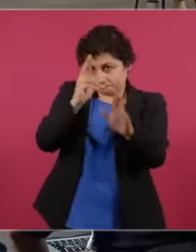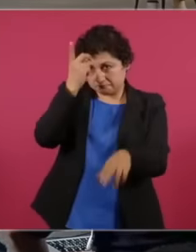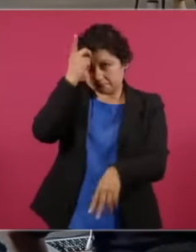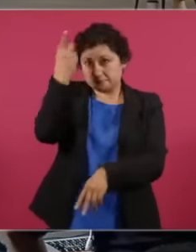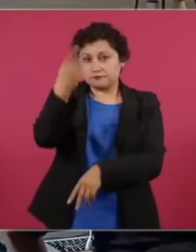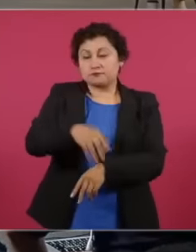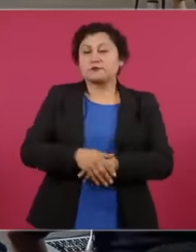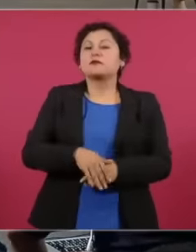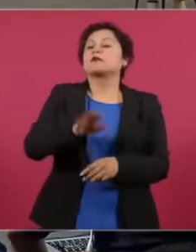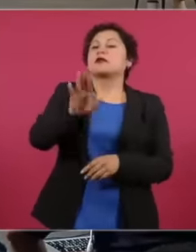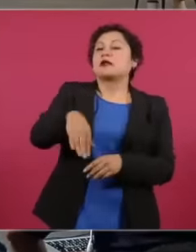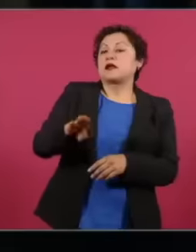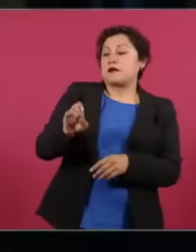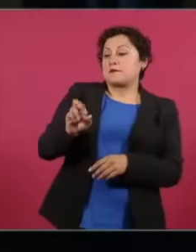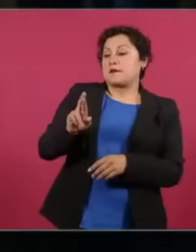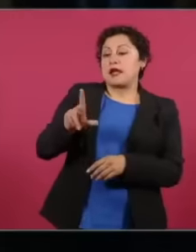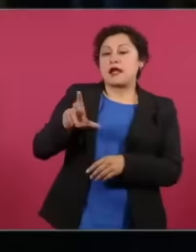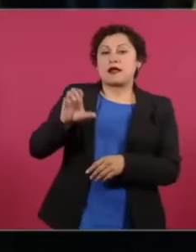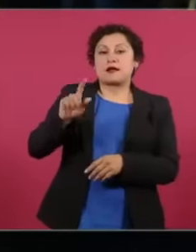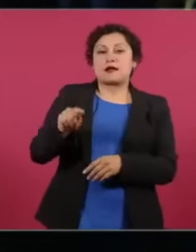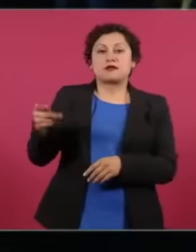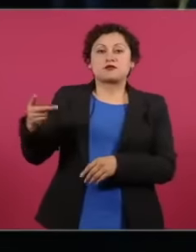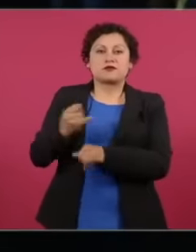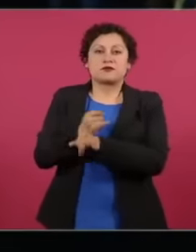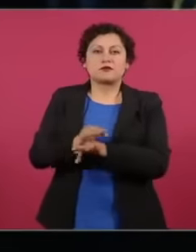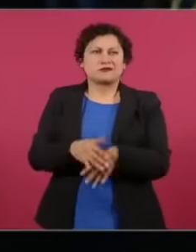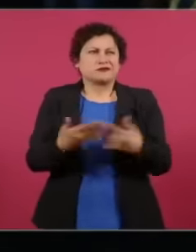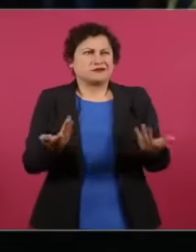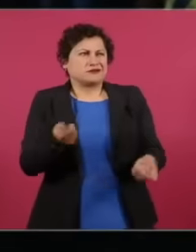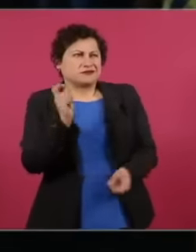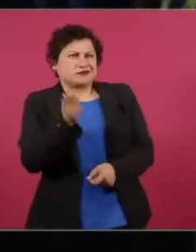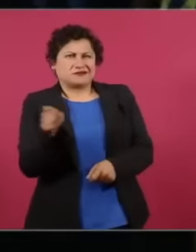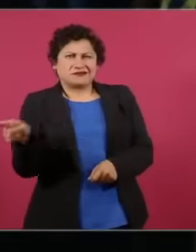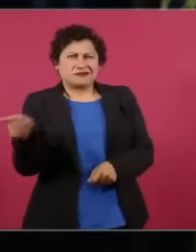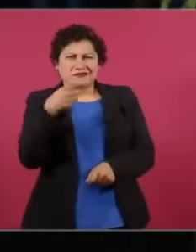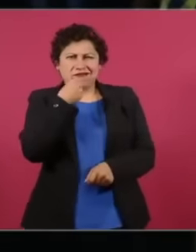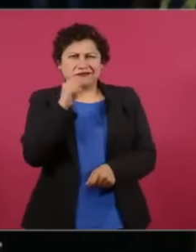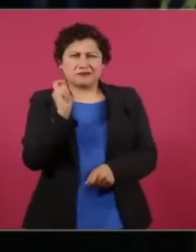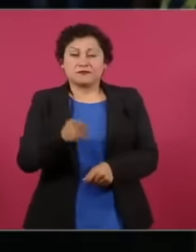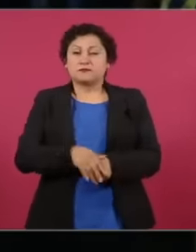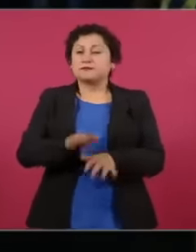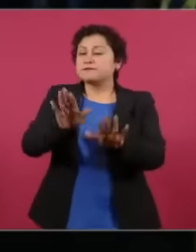has information has nothing to do with bartlet also it is not that as such the train was of course made